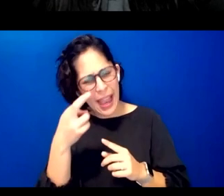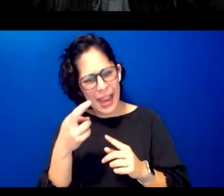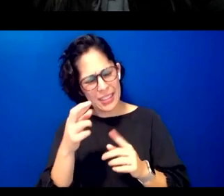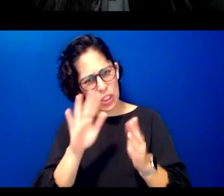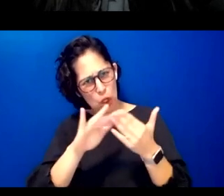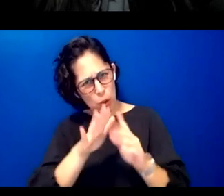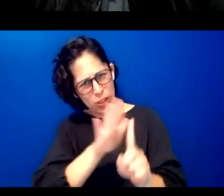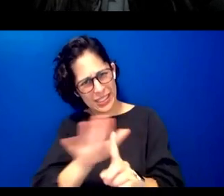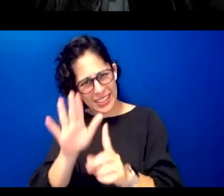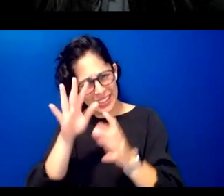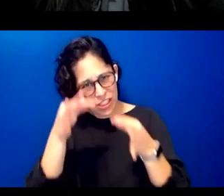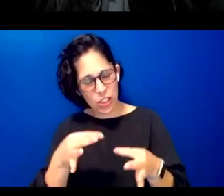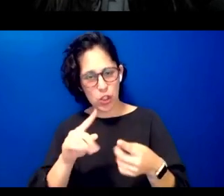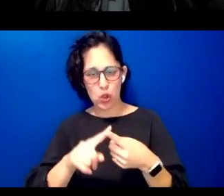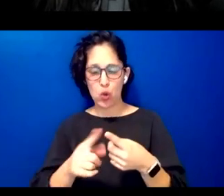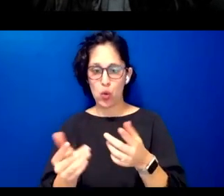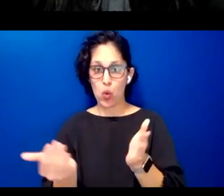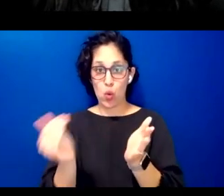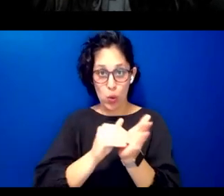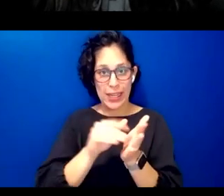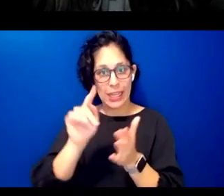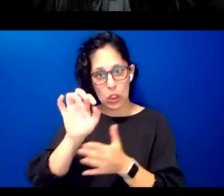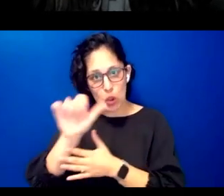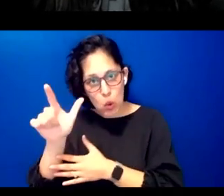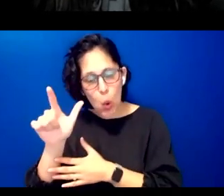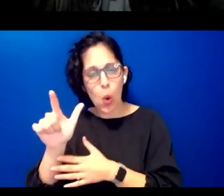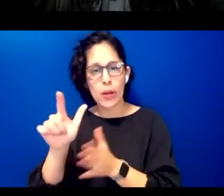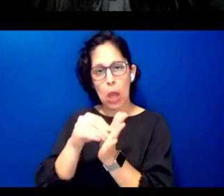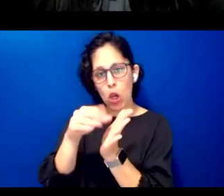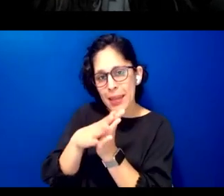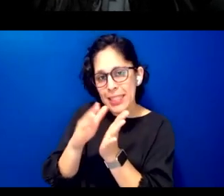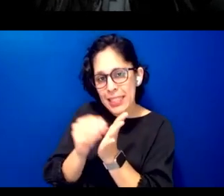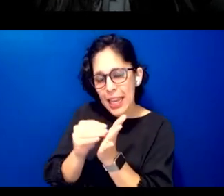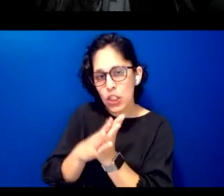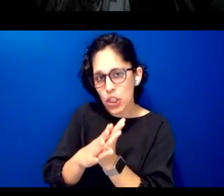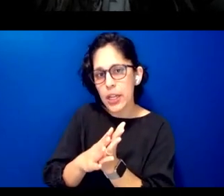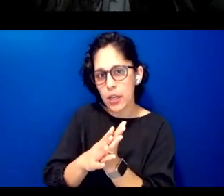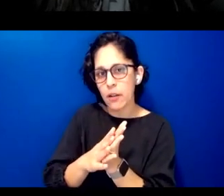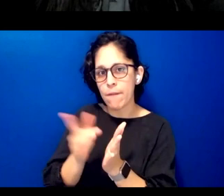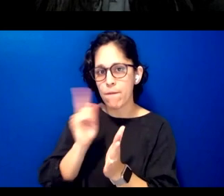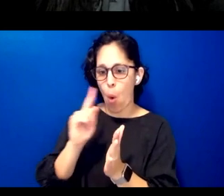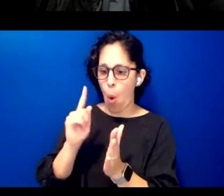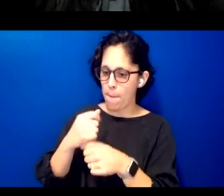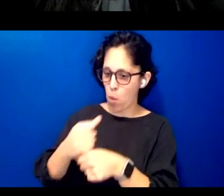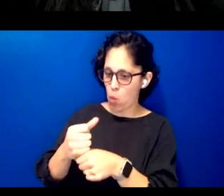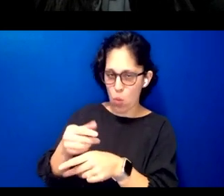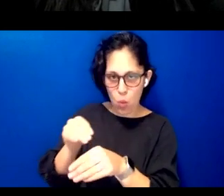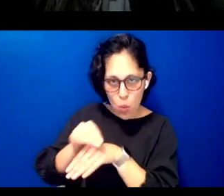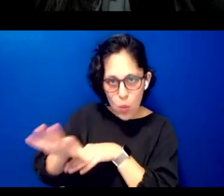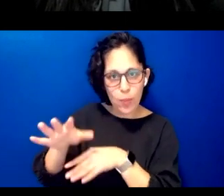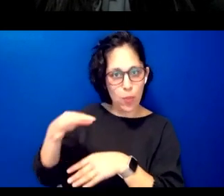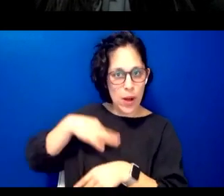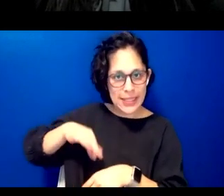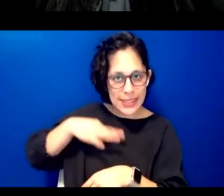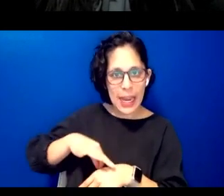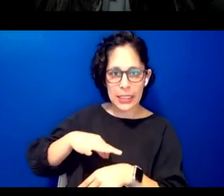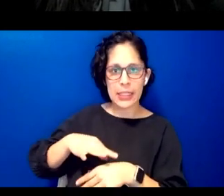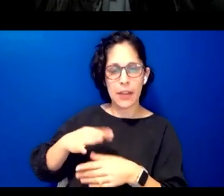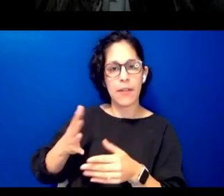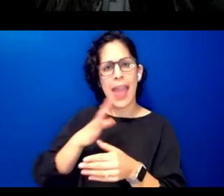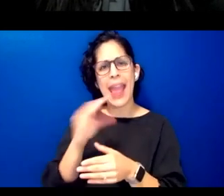documentation efforts towards productive regeneration in communities moving to revitalize our languages